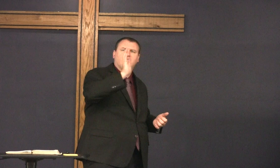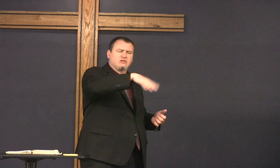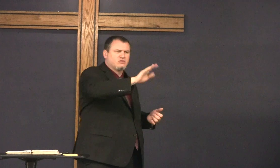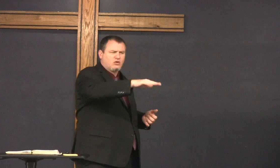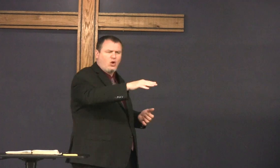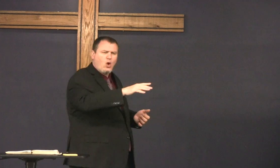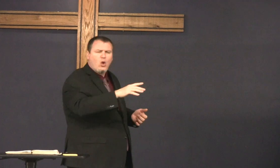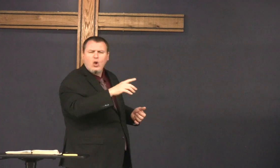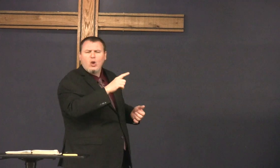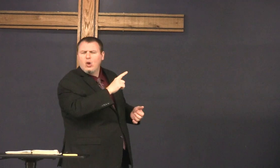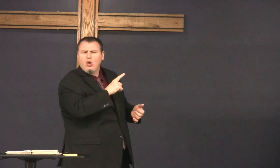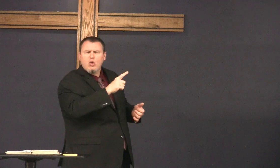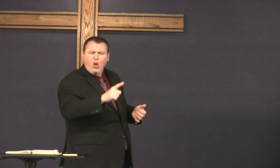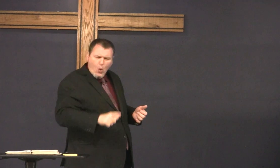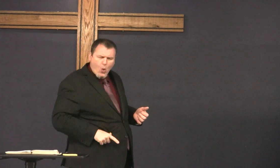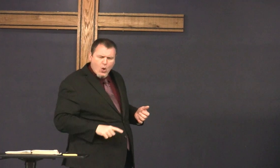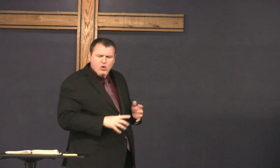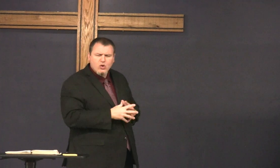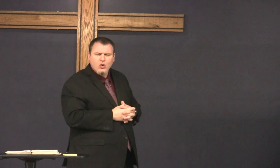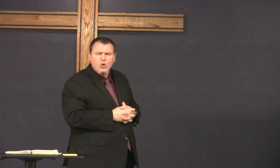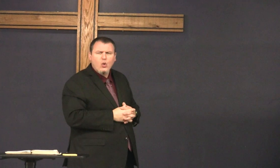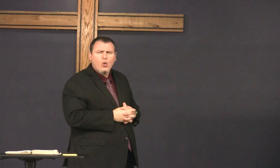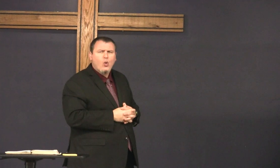and Peter says Lord